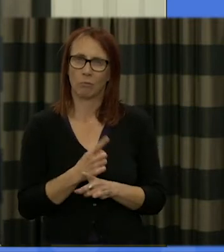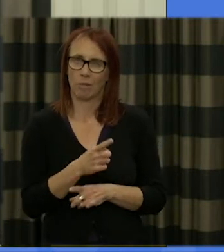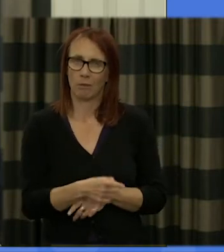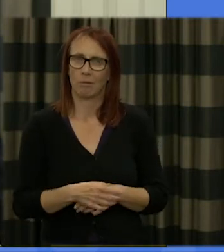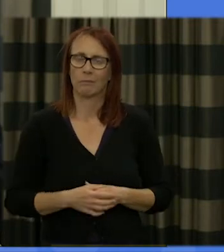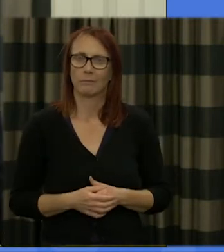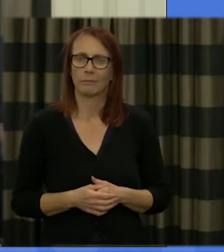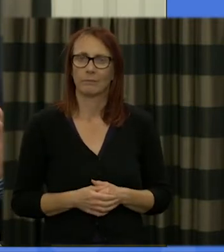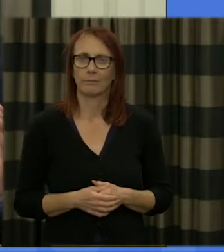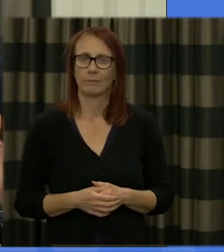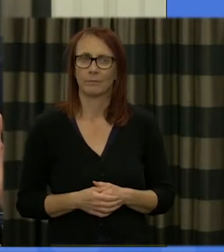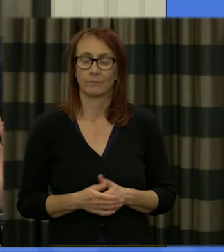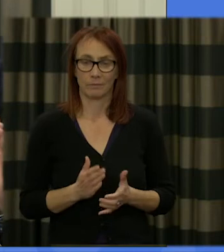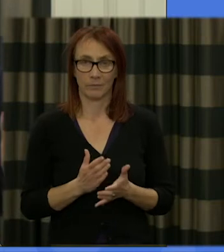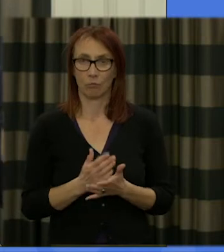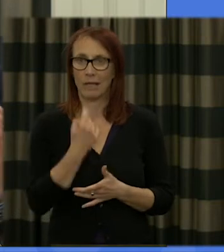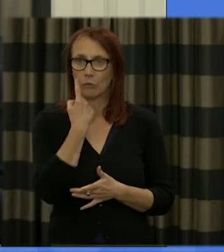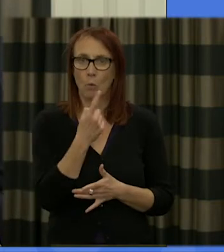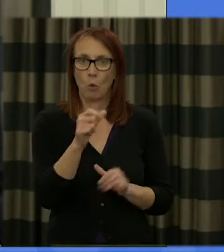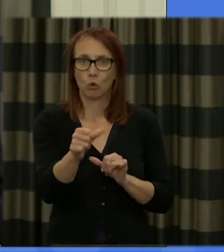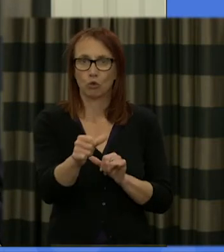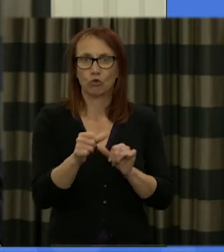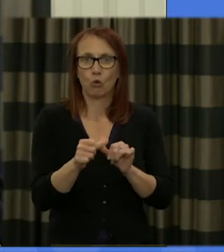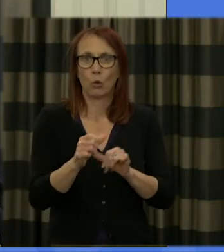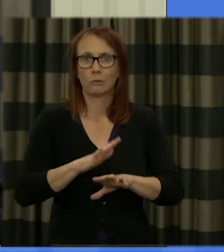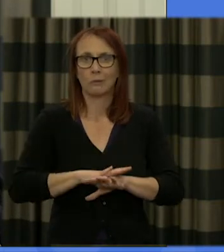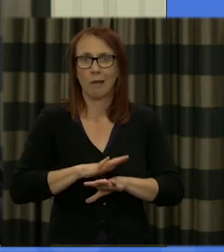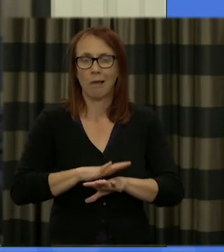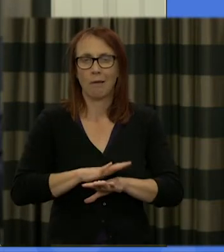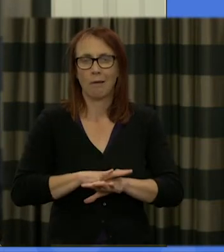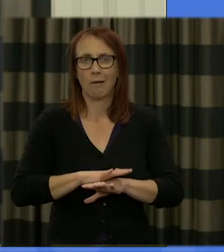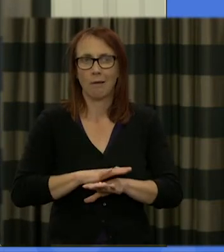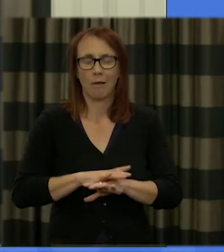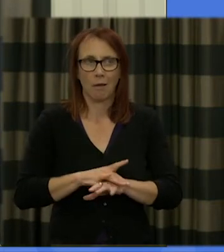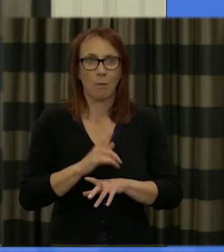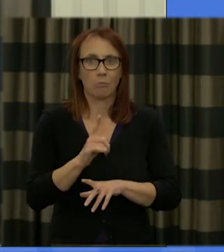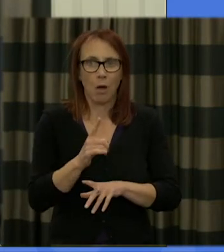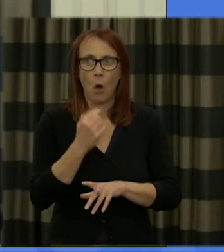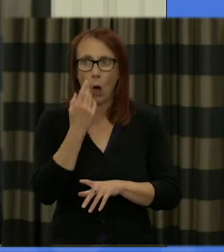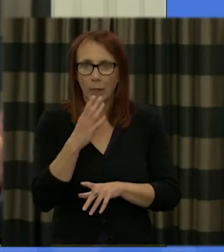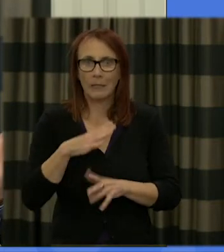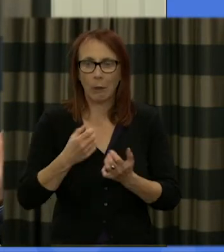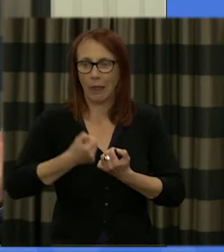we're going relatively short time tomorrow so as ever we're constrained that was so much more we could talk about that we would like to talk about